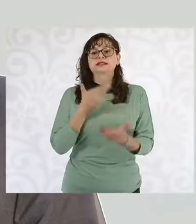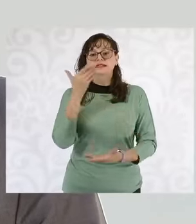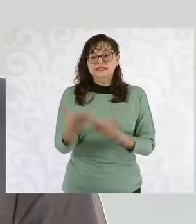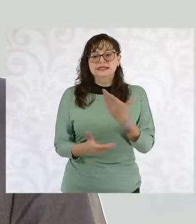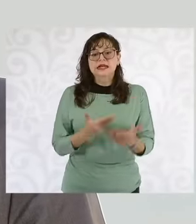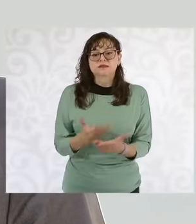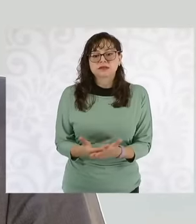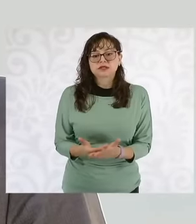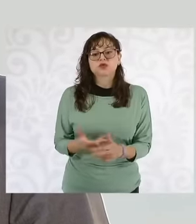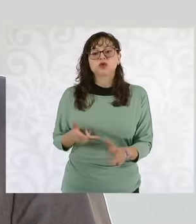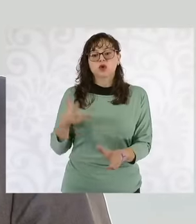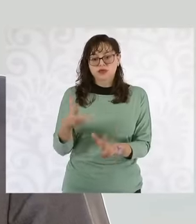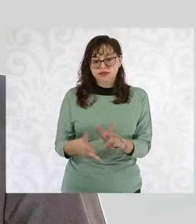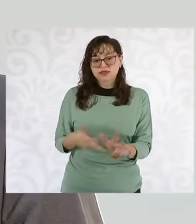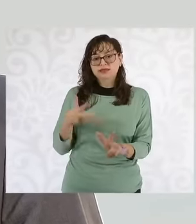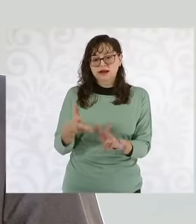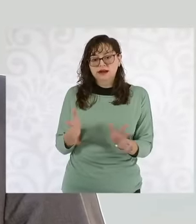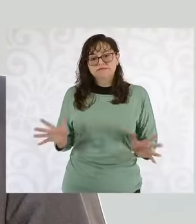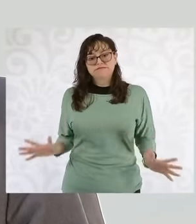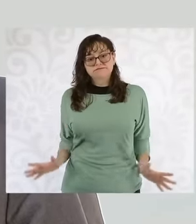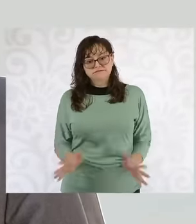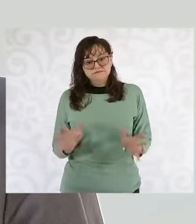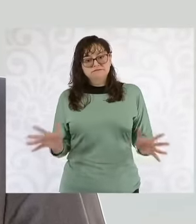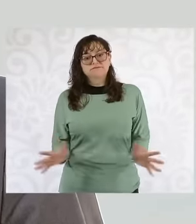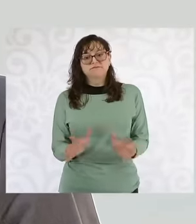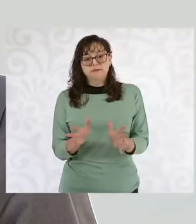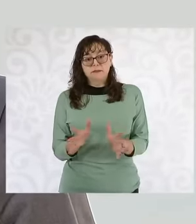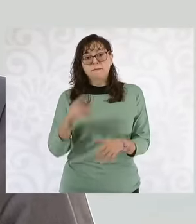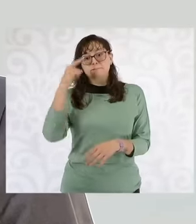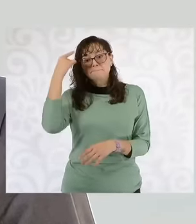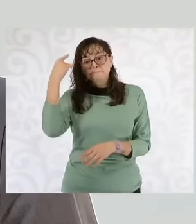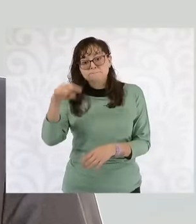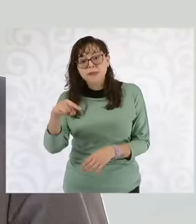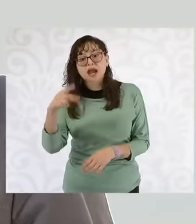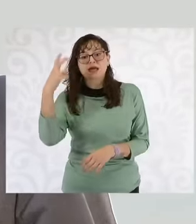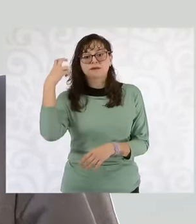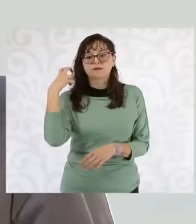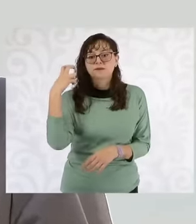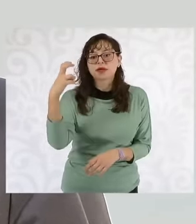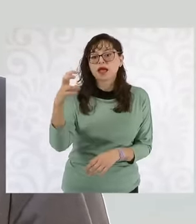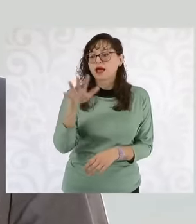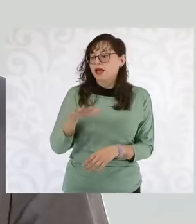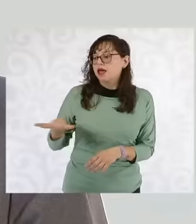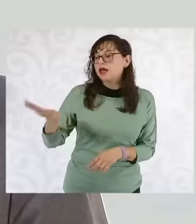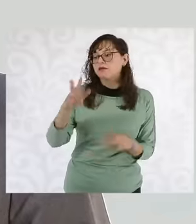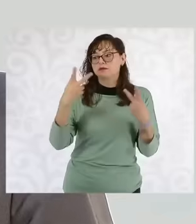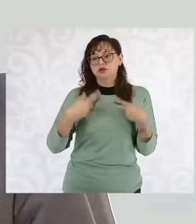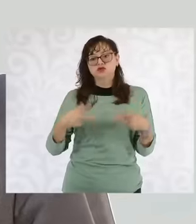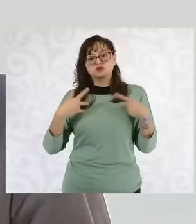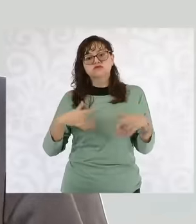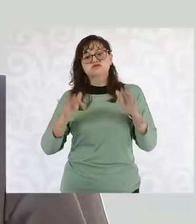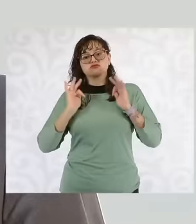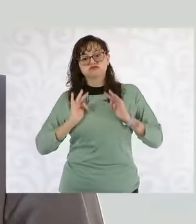of passengers and this implies a reduction in travel time greater safety better quality